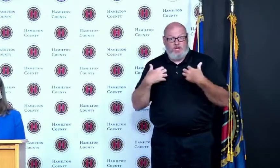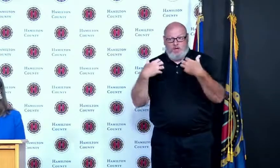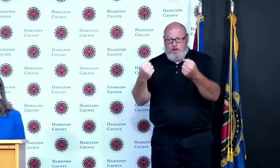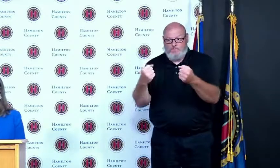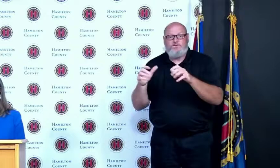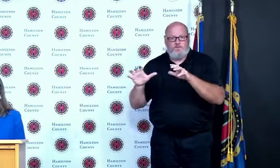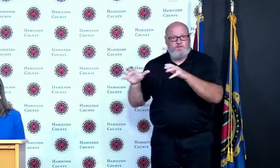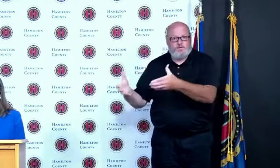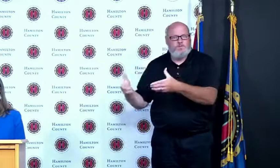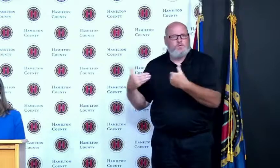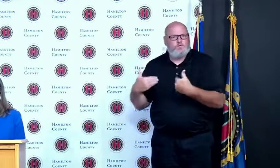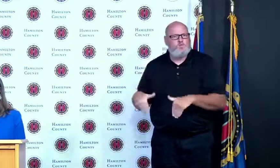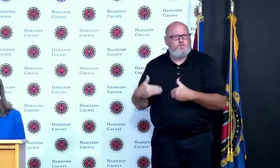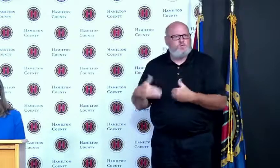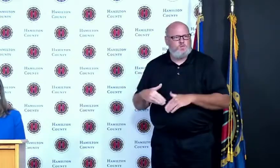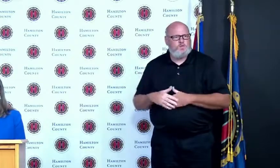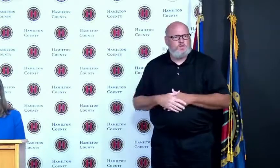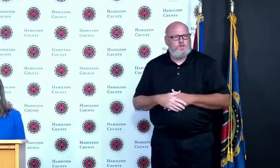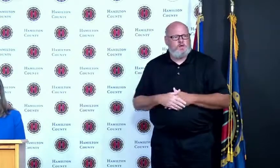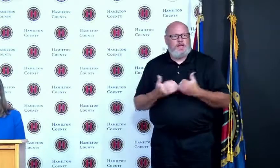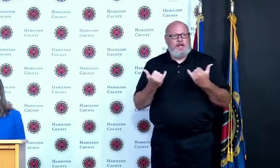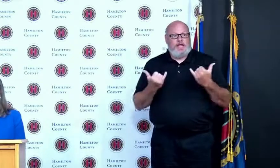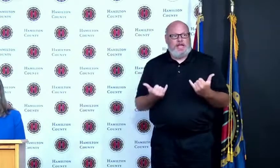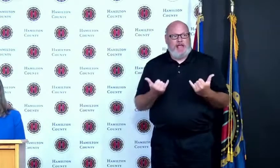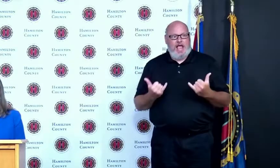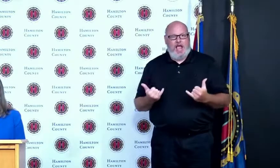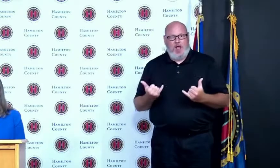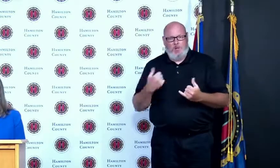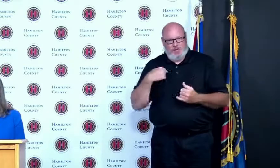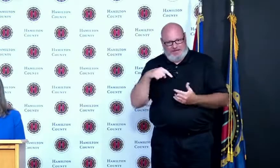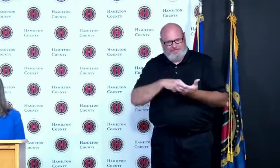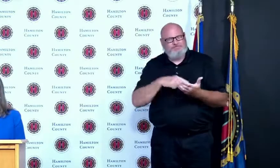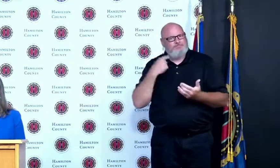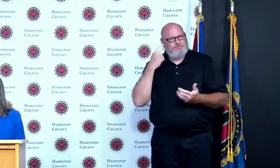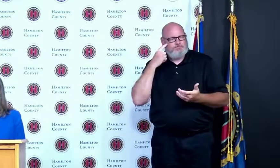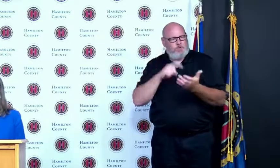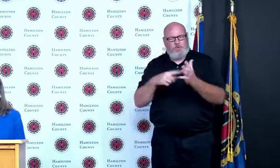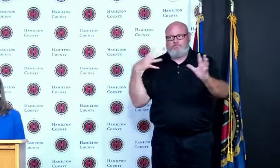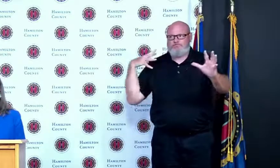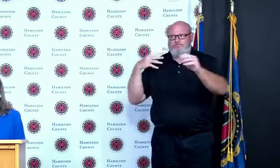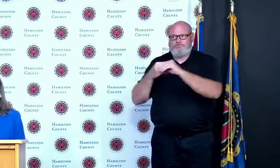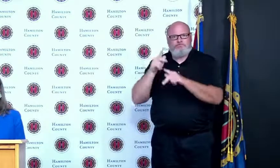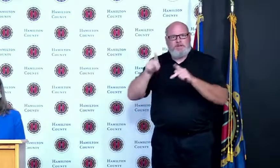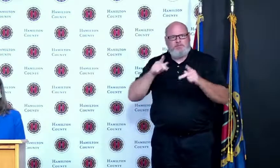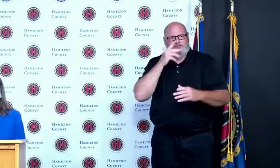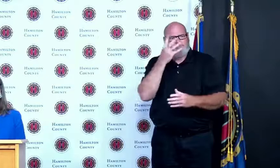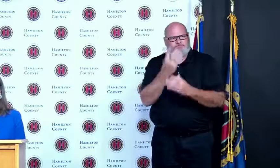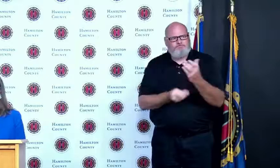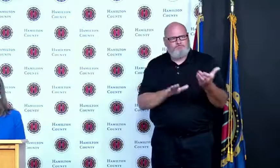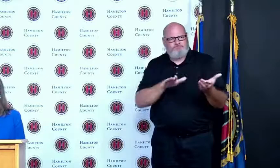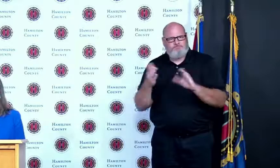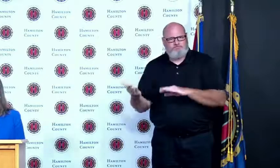Covid-19 and many more had serious medical issues as a result of catching Covid-19.